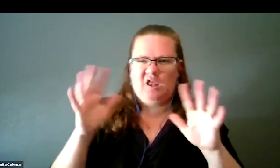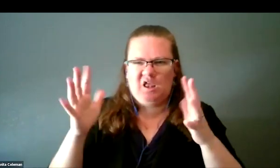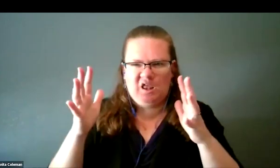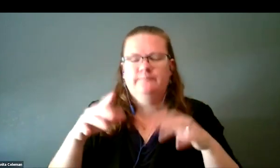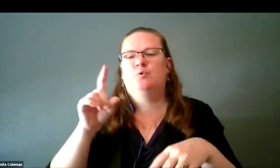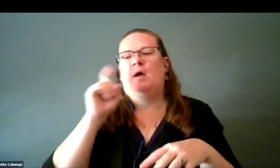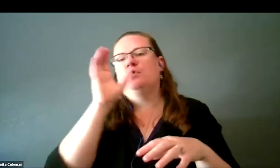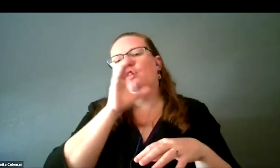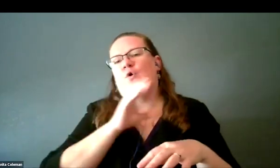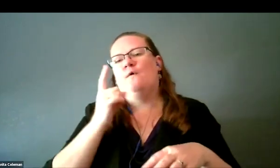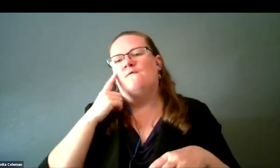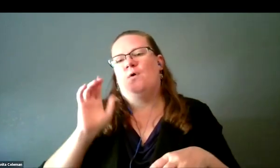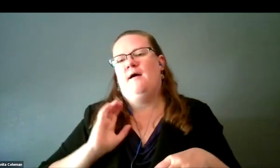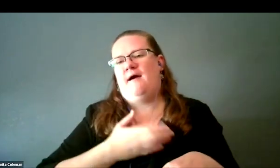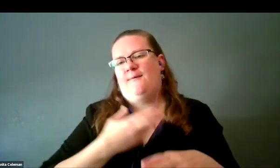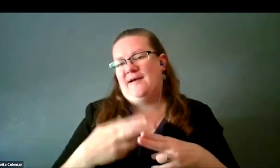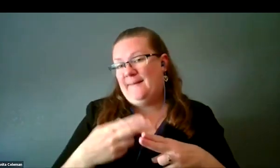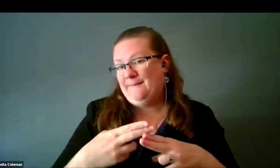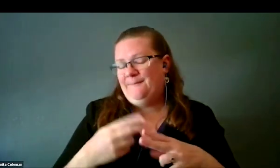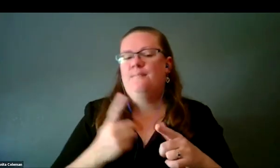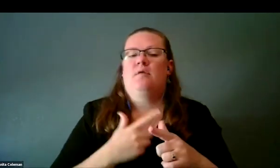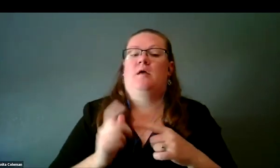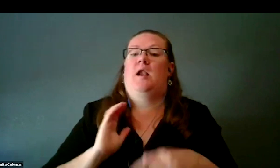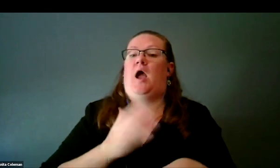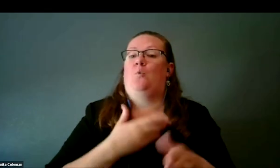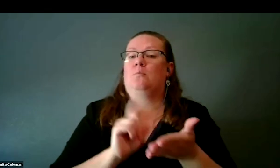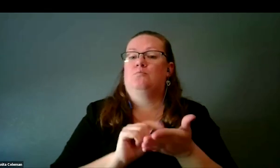but you have to look up our names. Then our 3D prints are there.